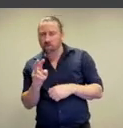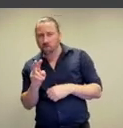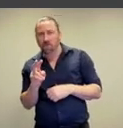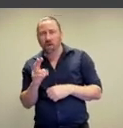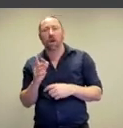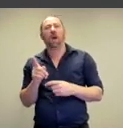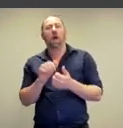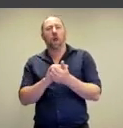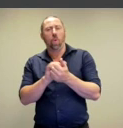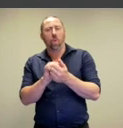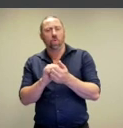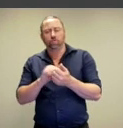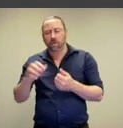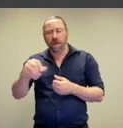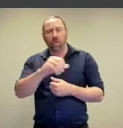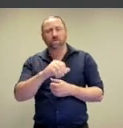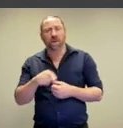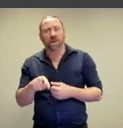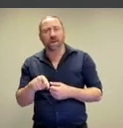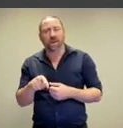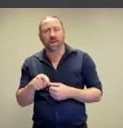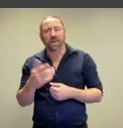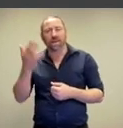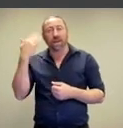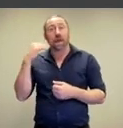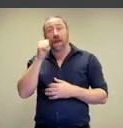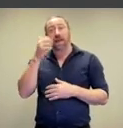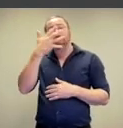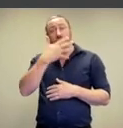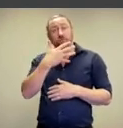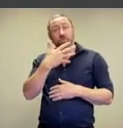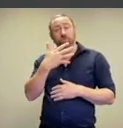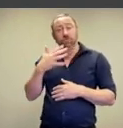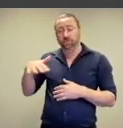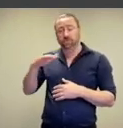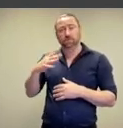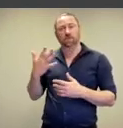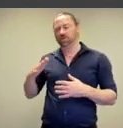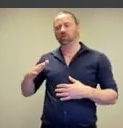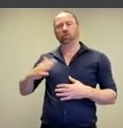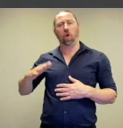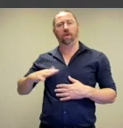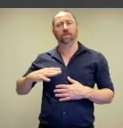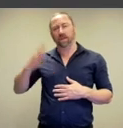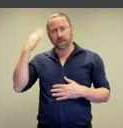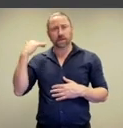references a blue laundry powder that was